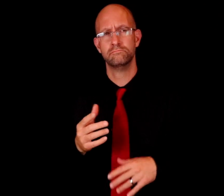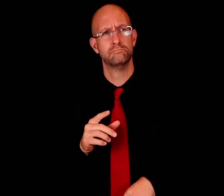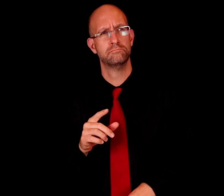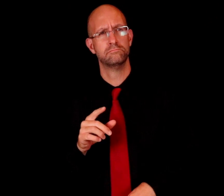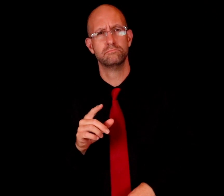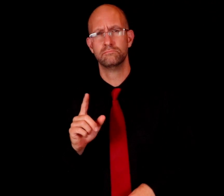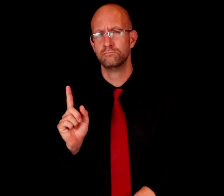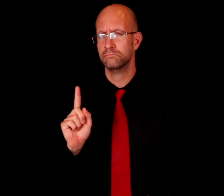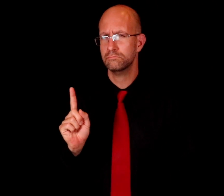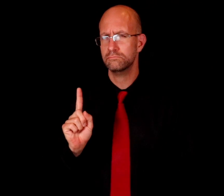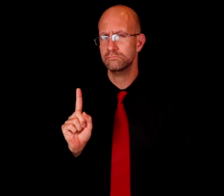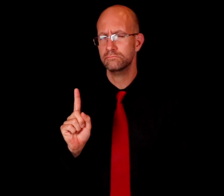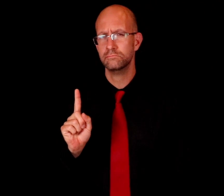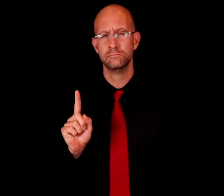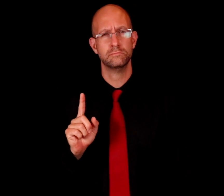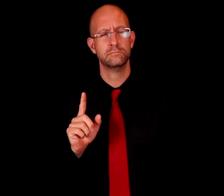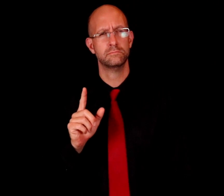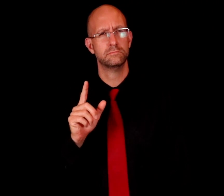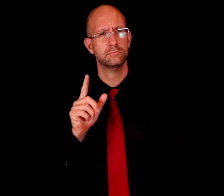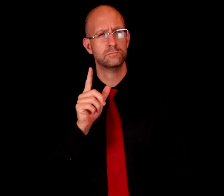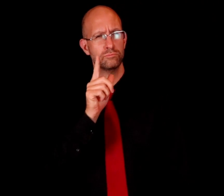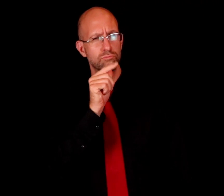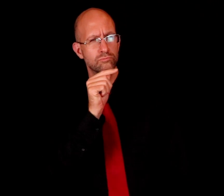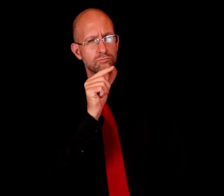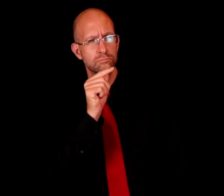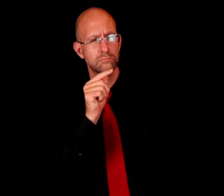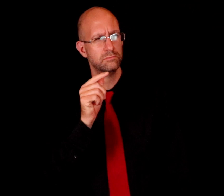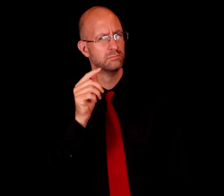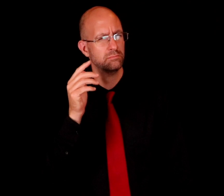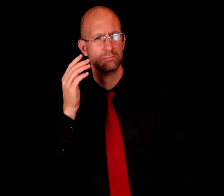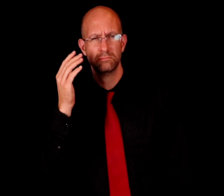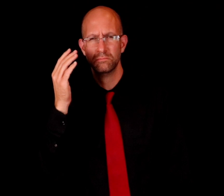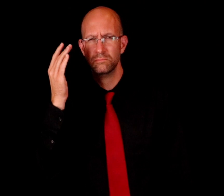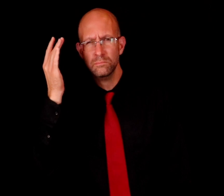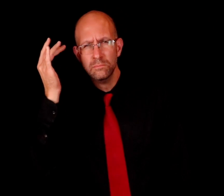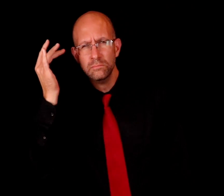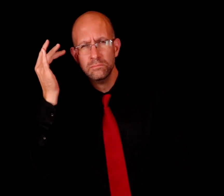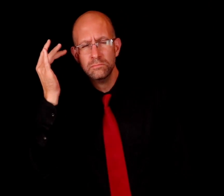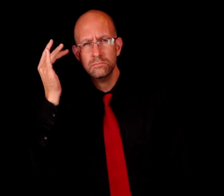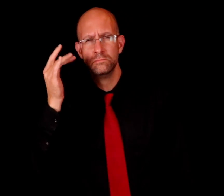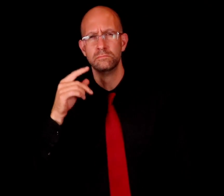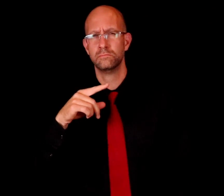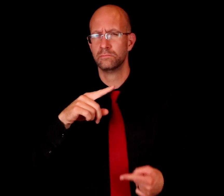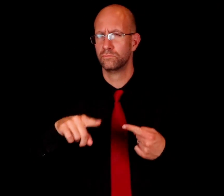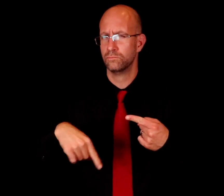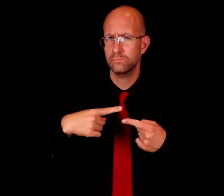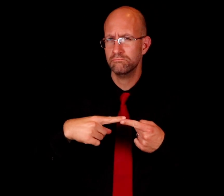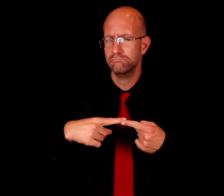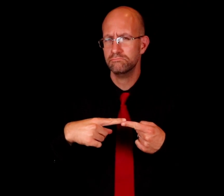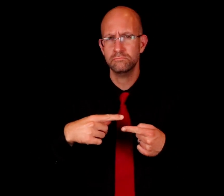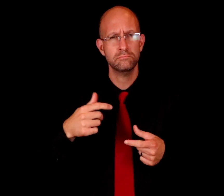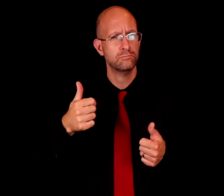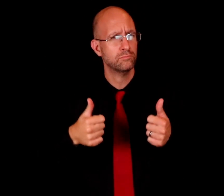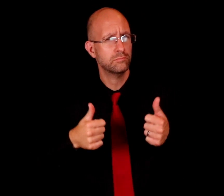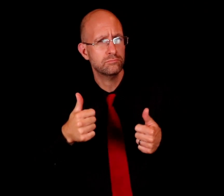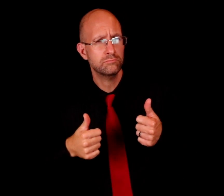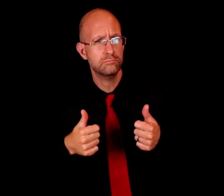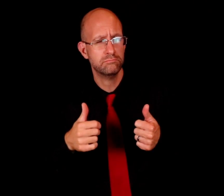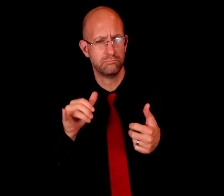WHAT, WHERE, WHO, WHY, WHEN, WHICH.